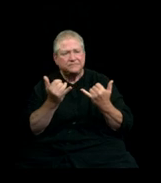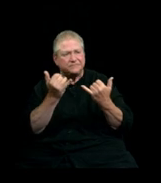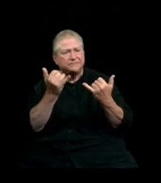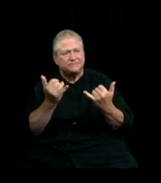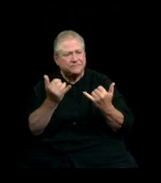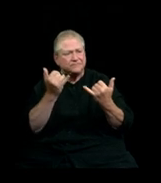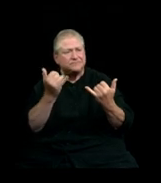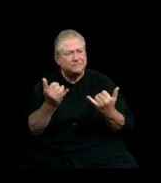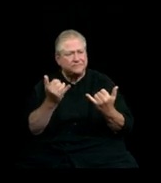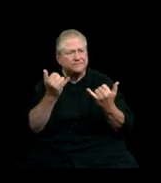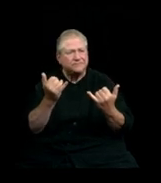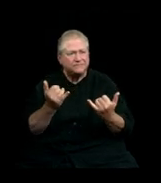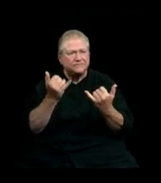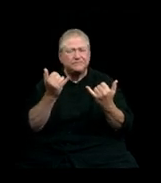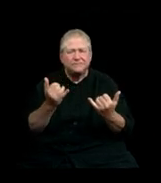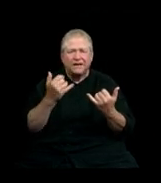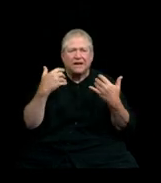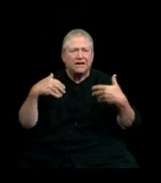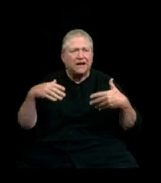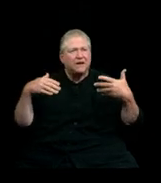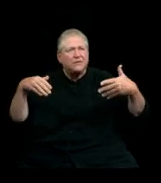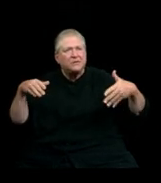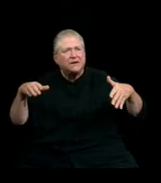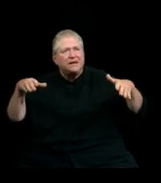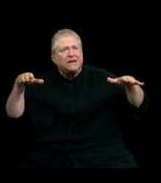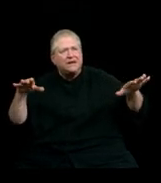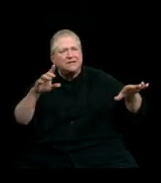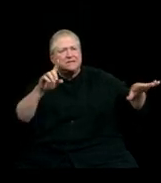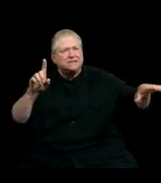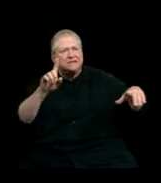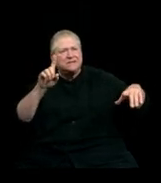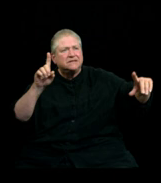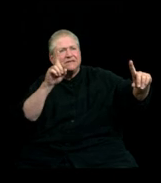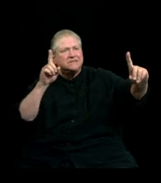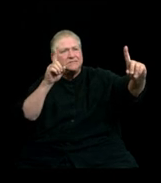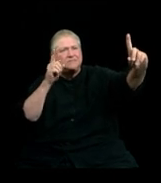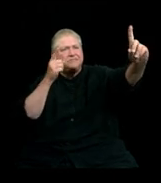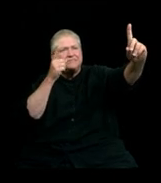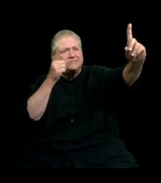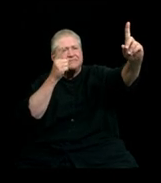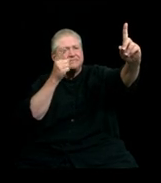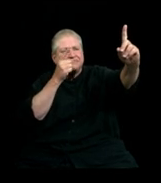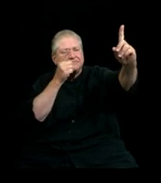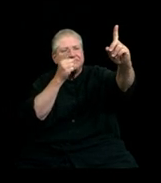Rise like wings High above the fire and smoke